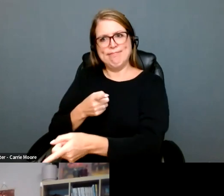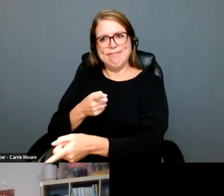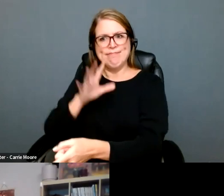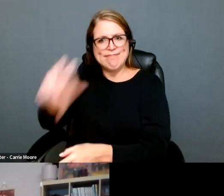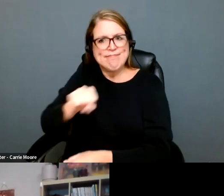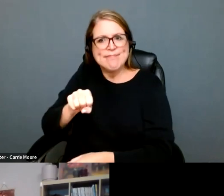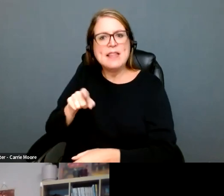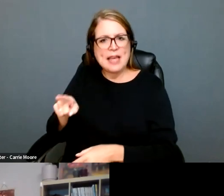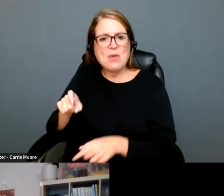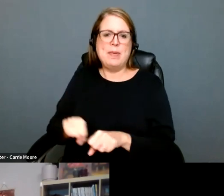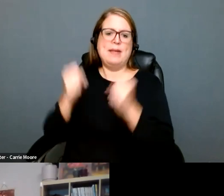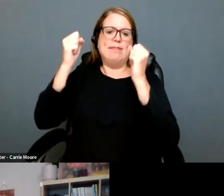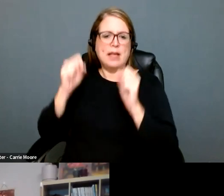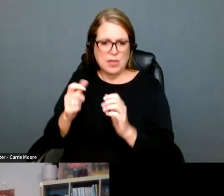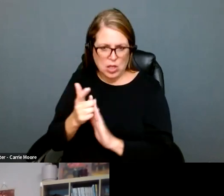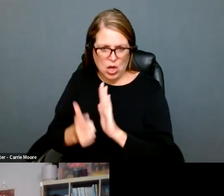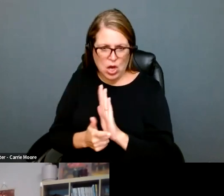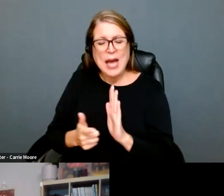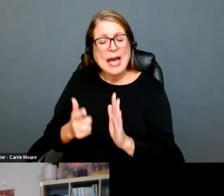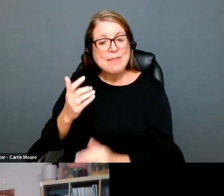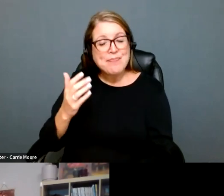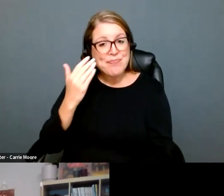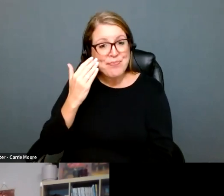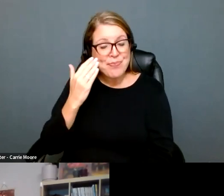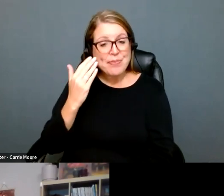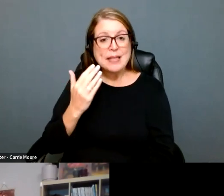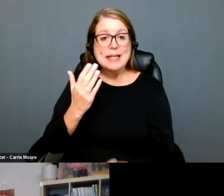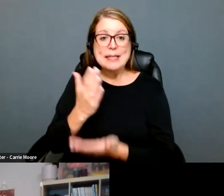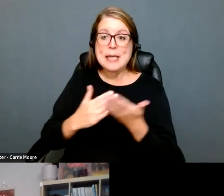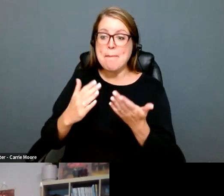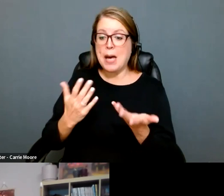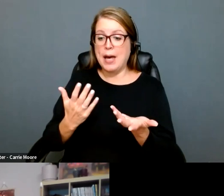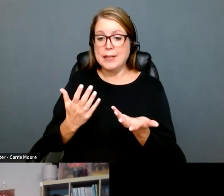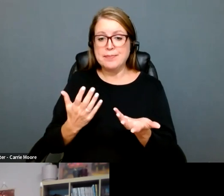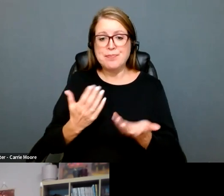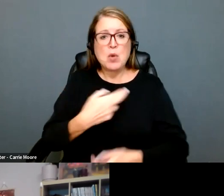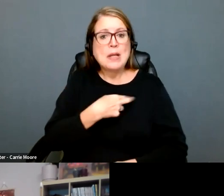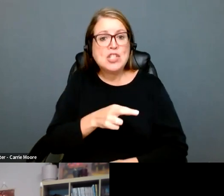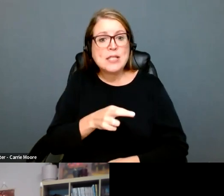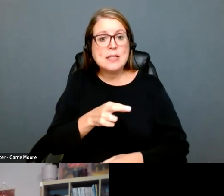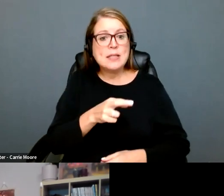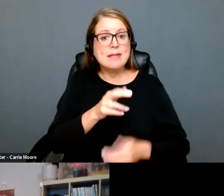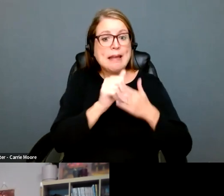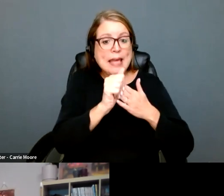getting questions from clergy, you know, faith leaders, unitarians, Jewish people saying can I